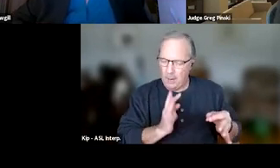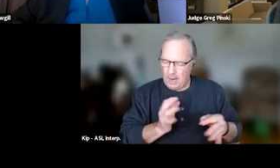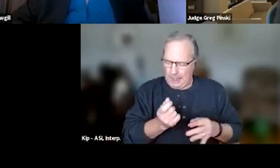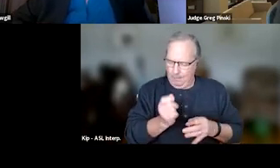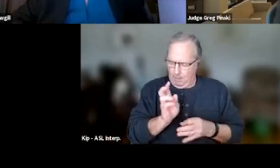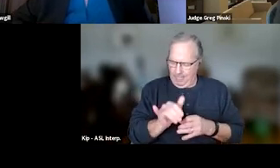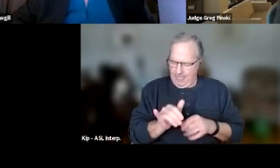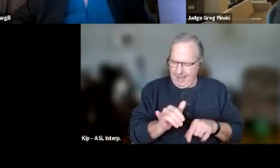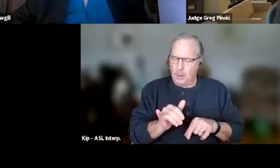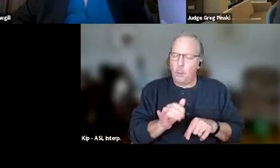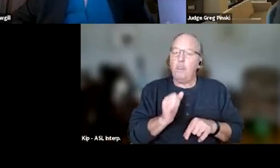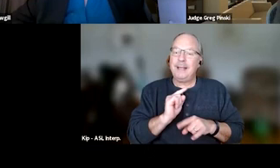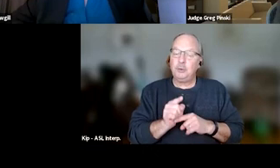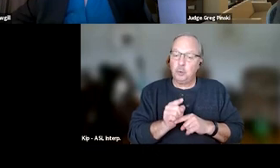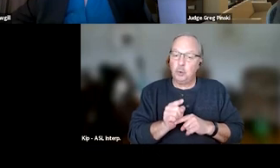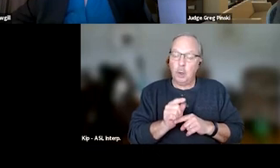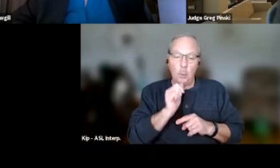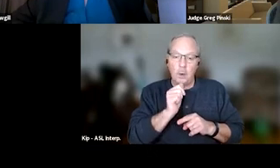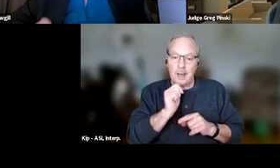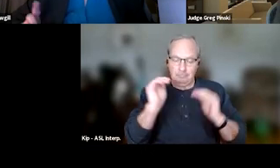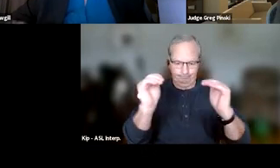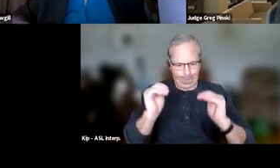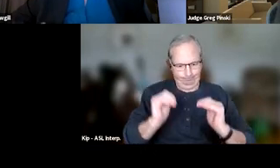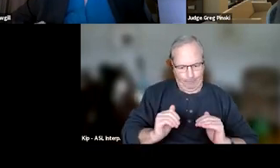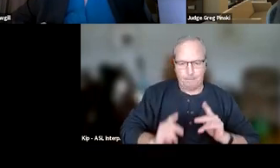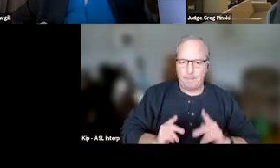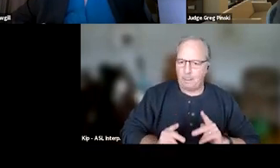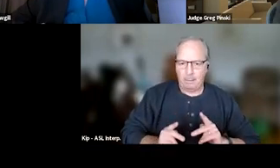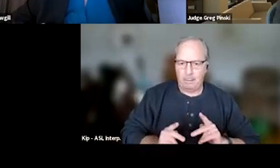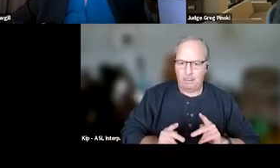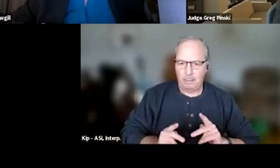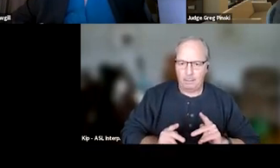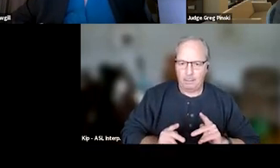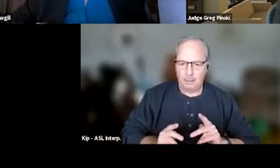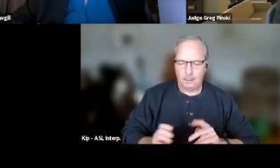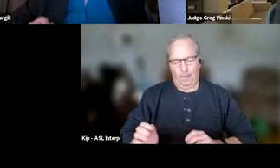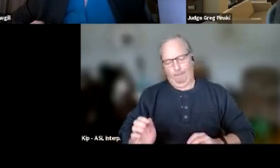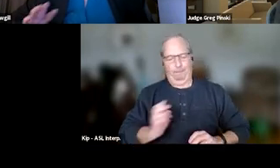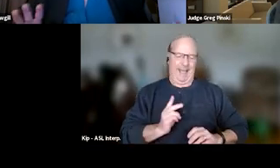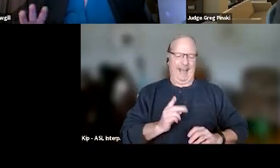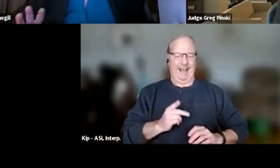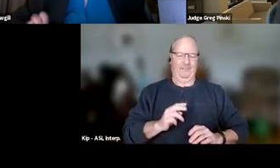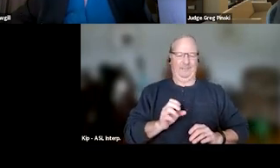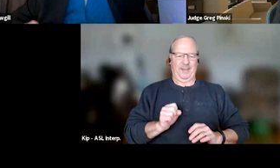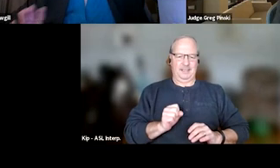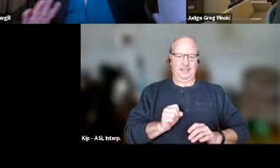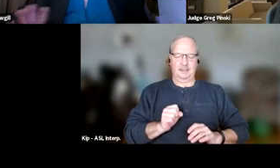We wanna make sure that we're not demoting people back phases. So if I leave elementary school